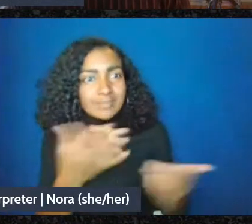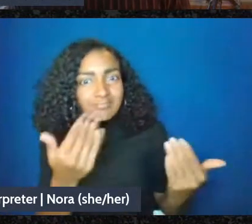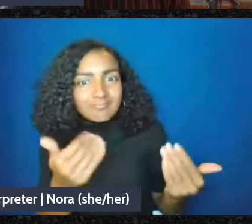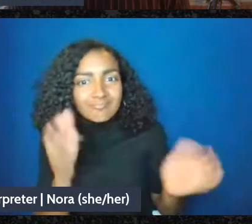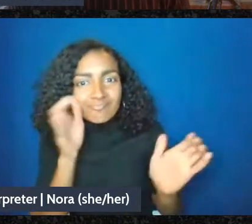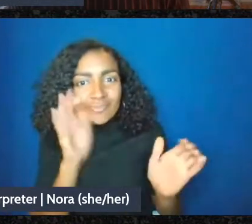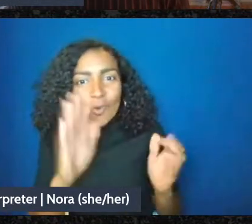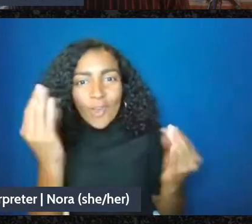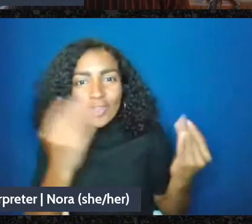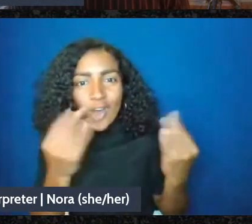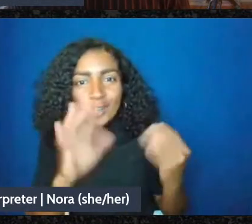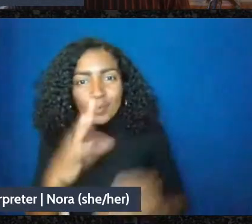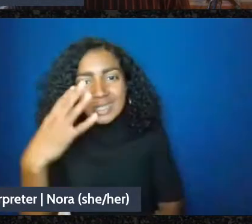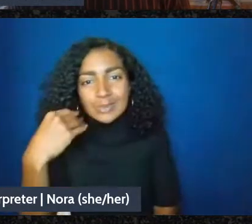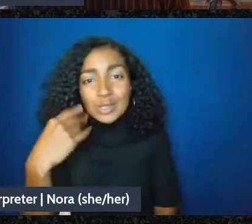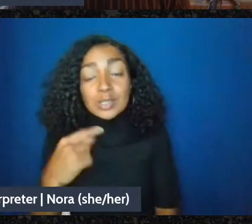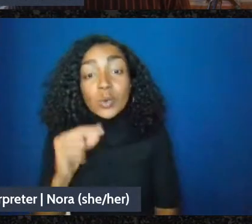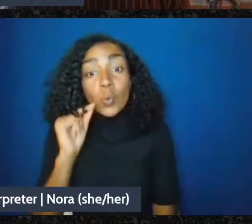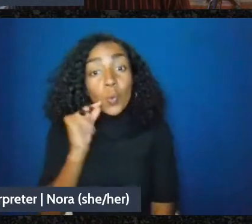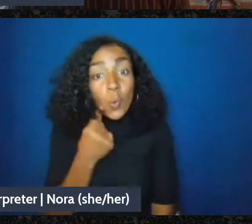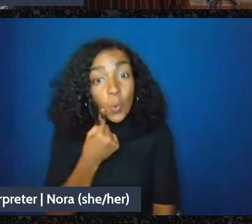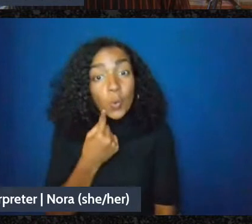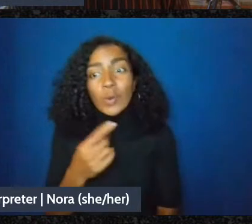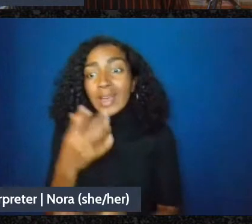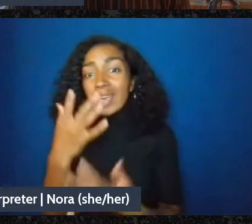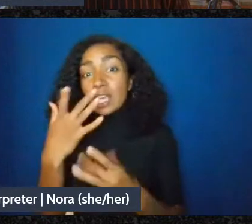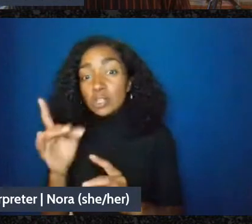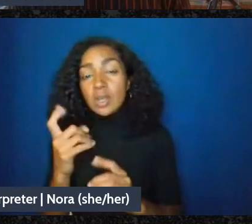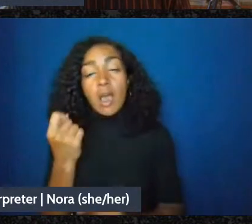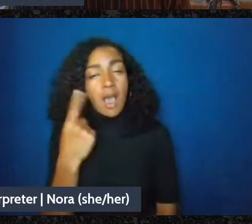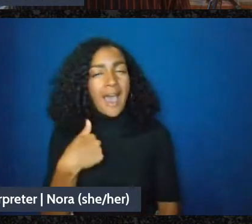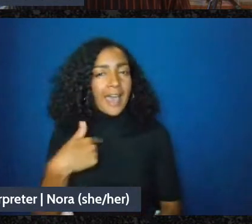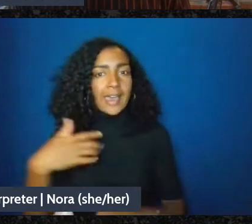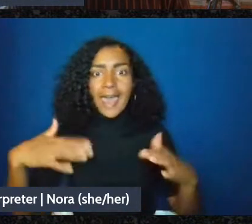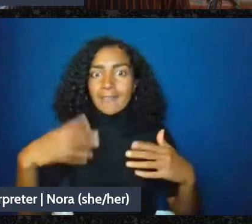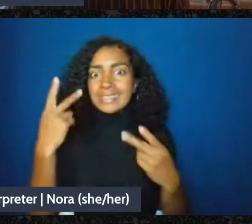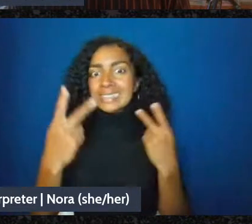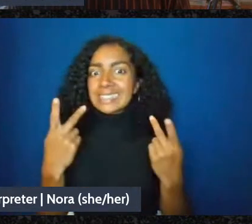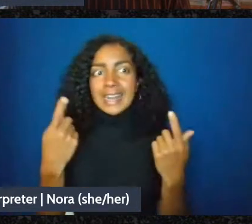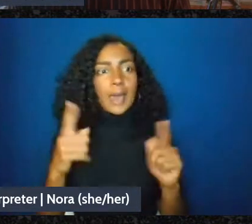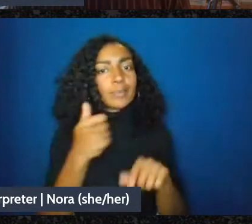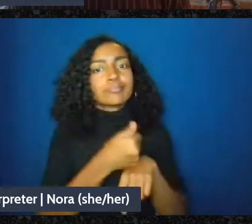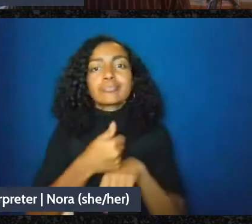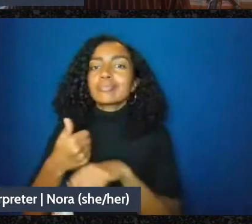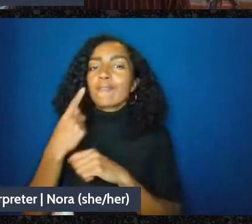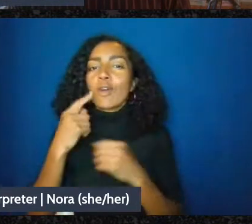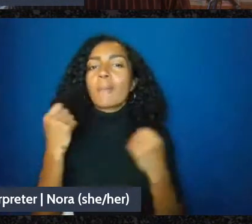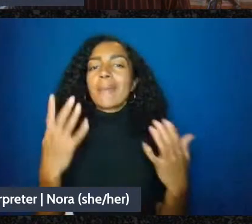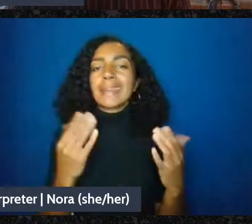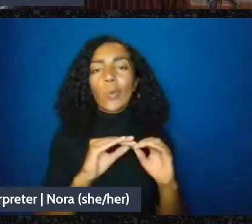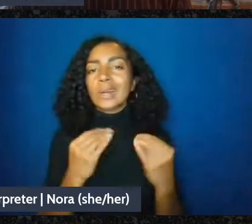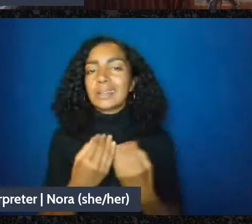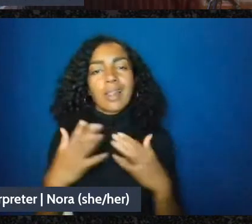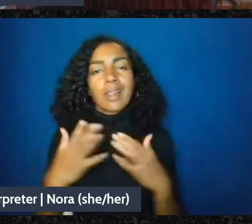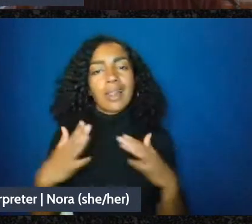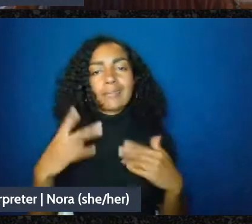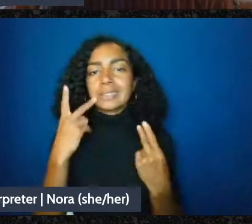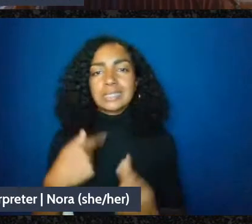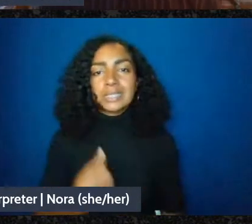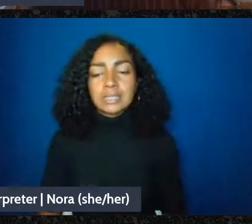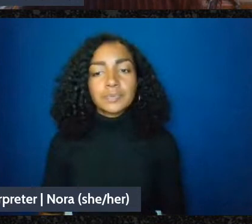you know maybe not something I've seen put into place in a lot of places. DEAN: Thanks so much,